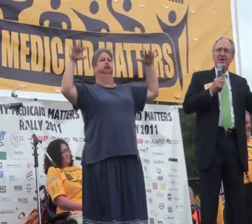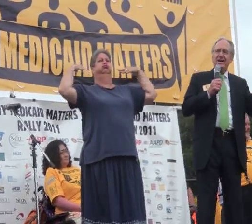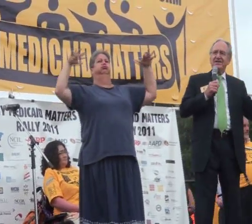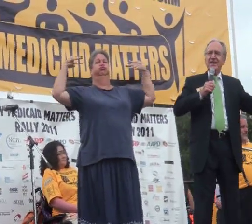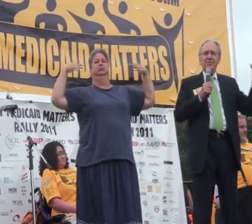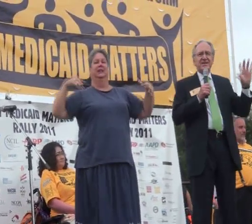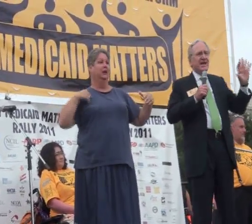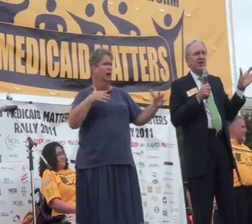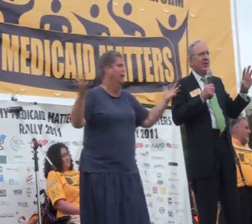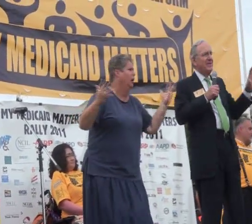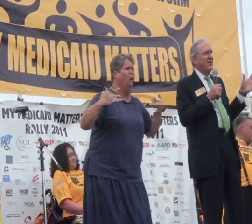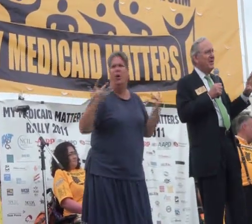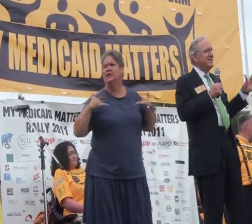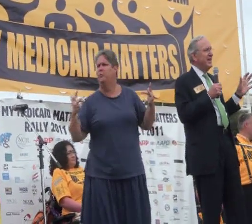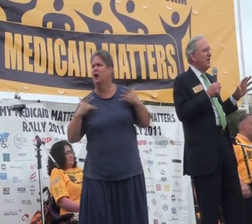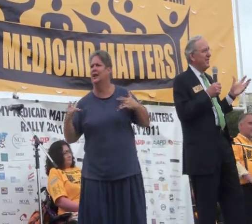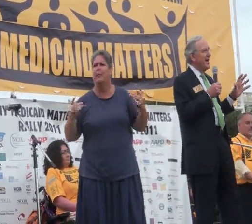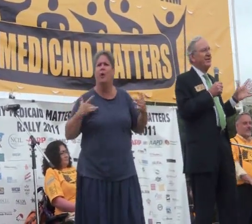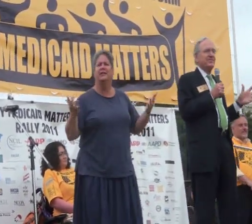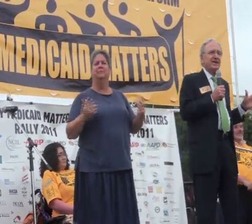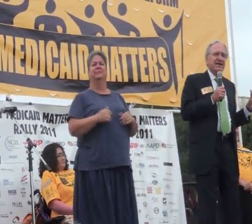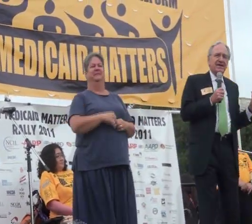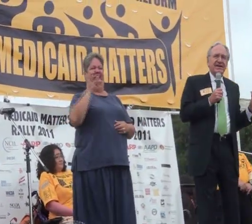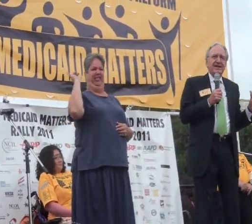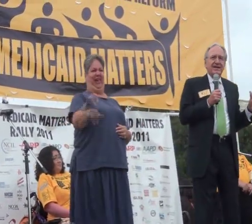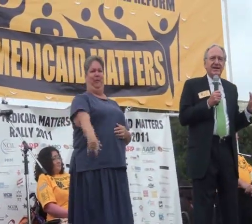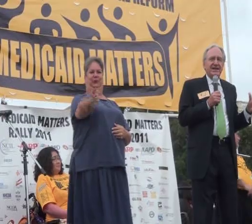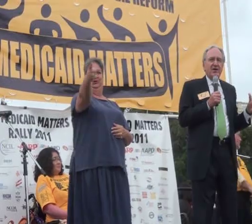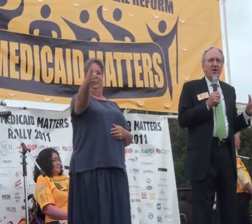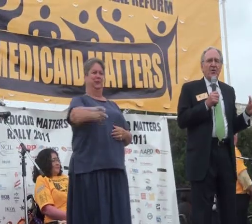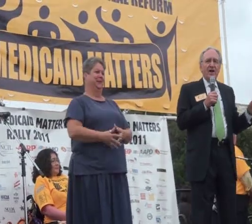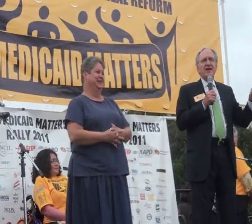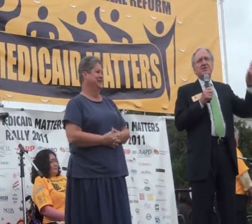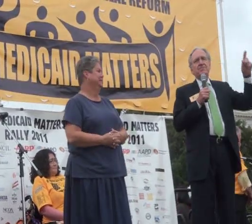He was wondering what was up. That was all of you.